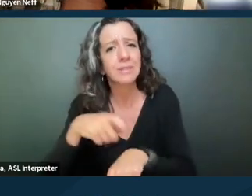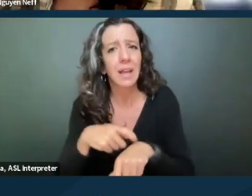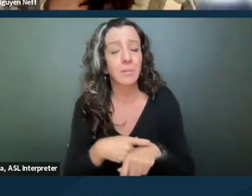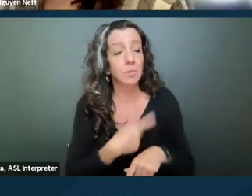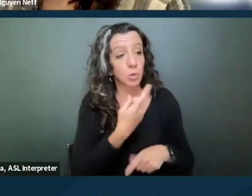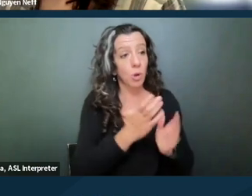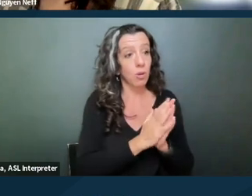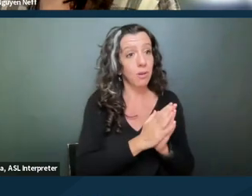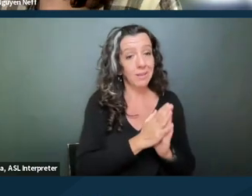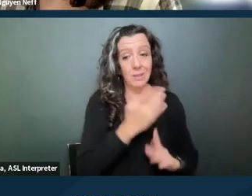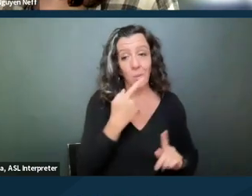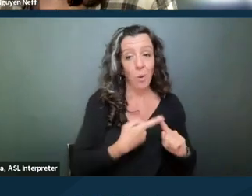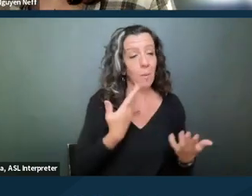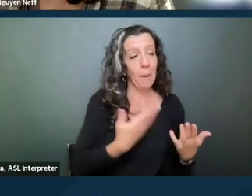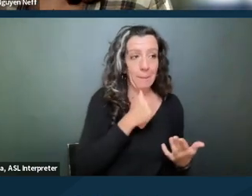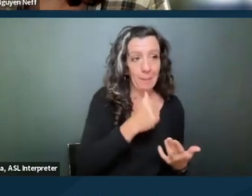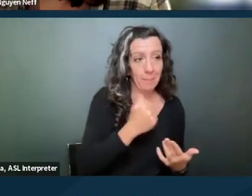and at another point could be considered reasonable.